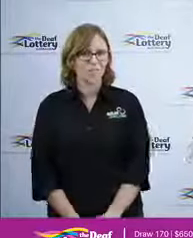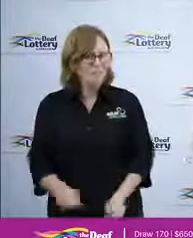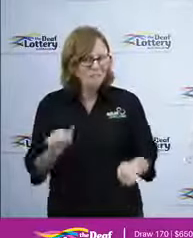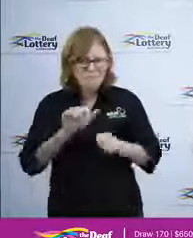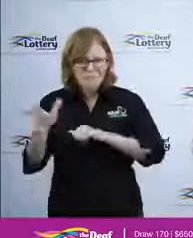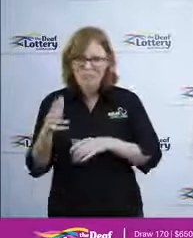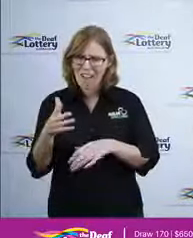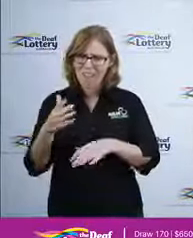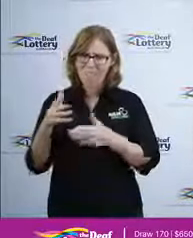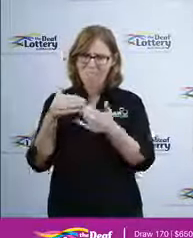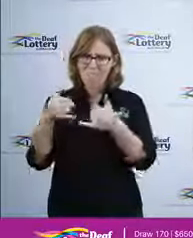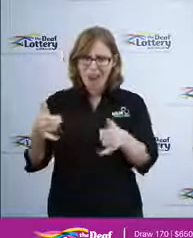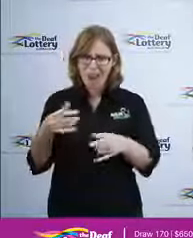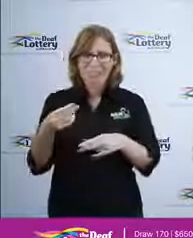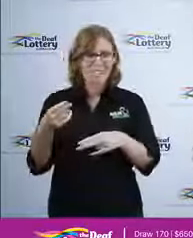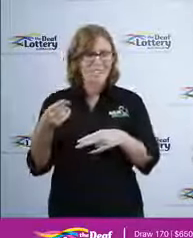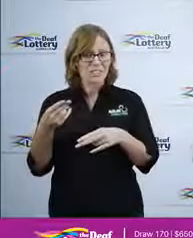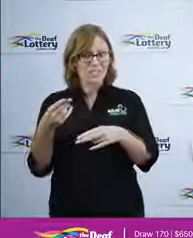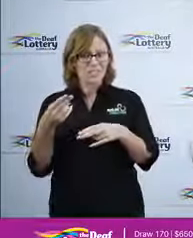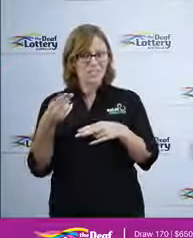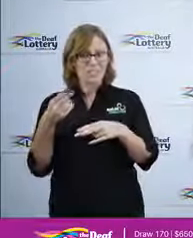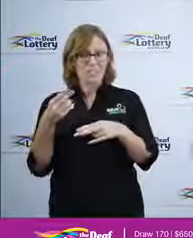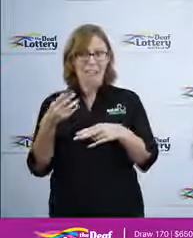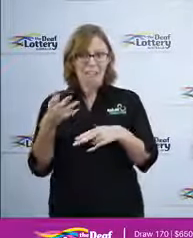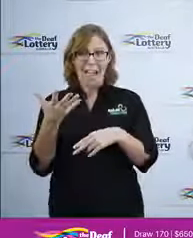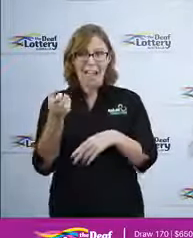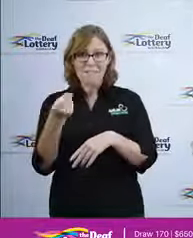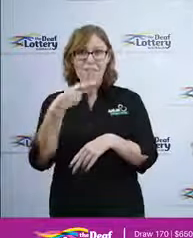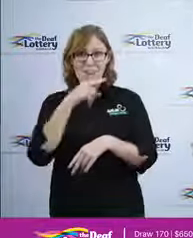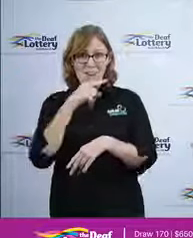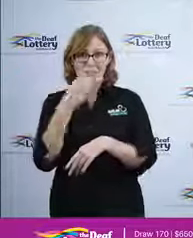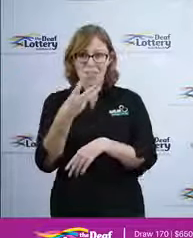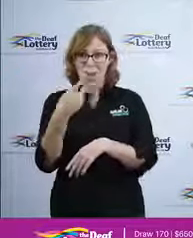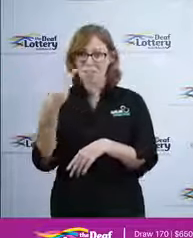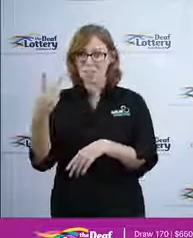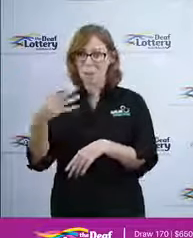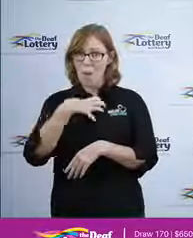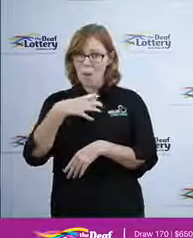Look we do have 132 more prizes to be drawn out of a total of 181 and as you